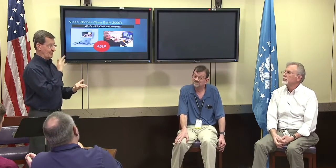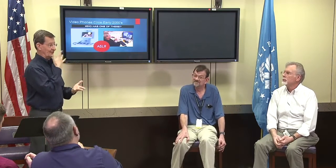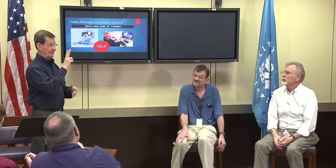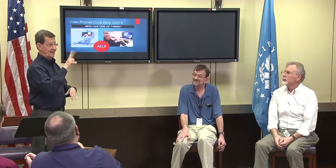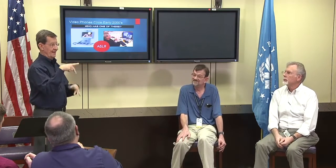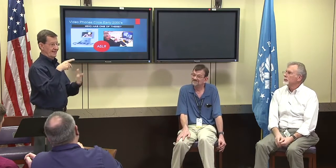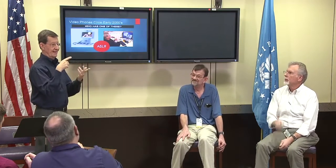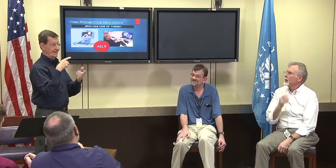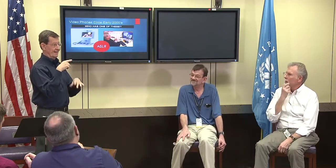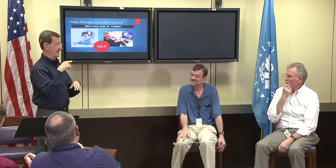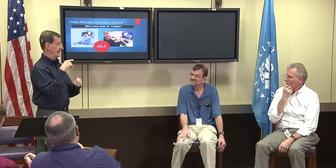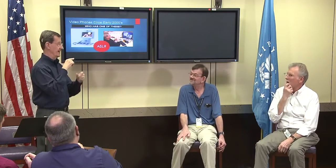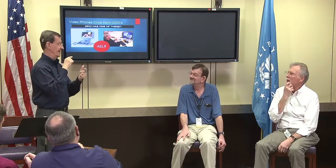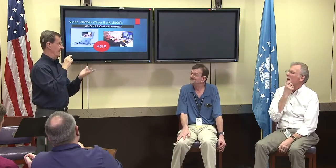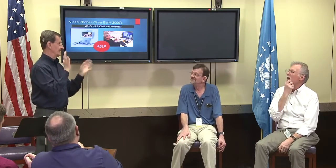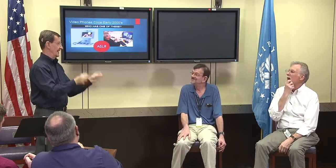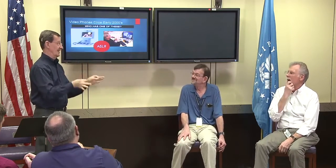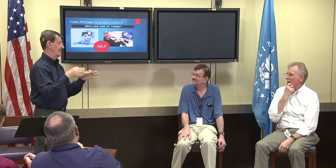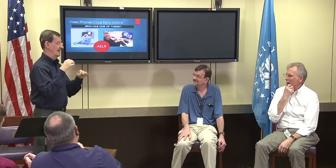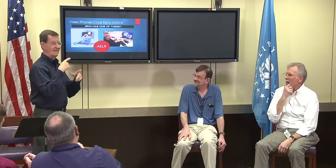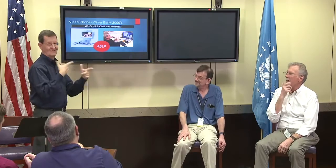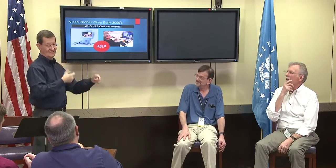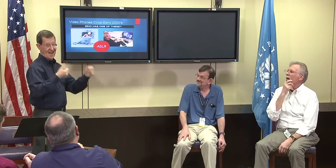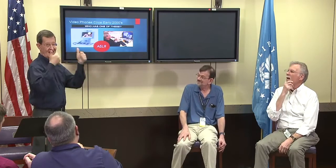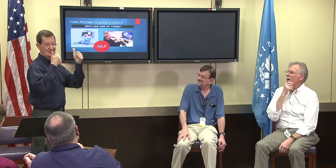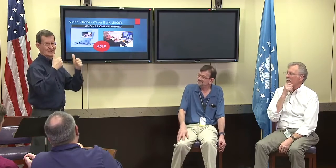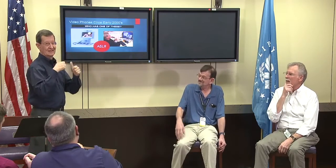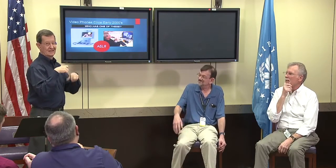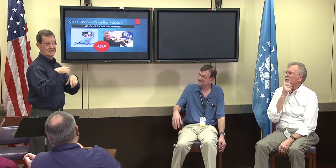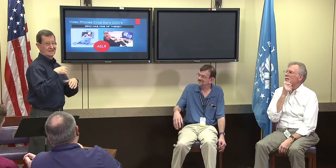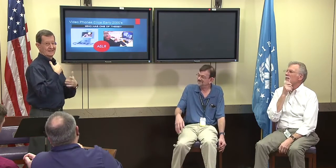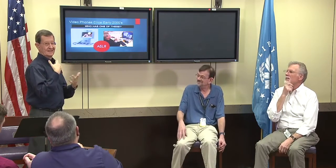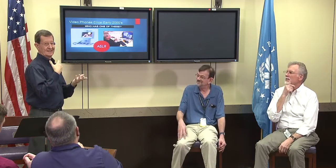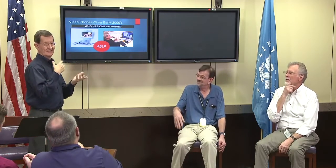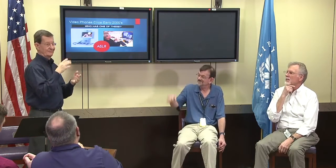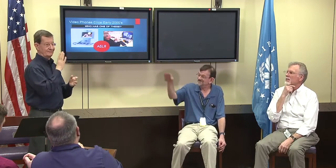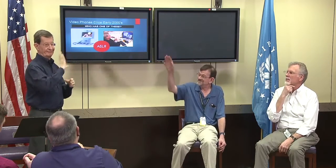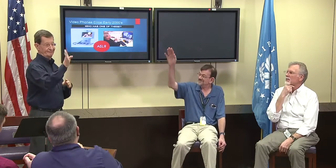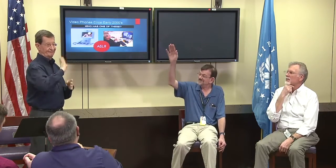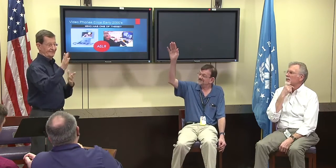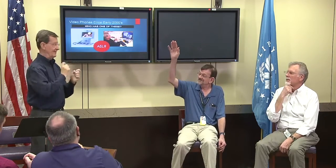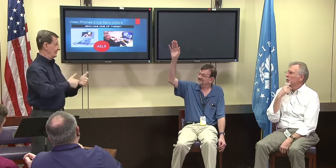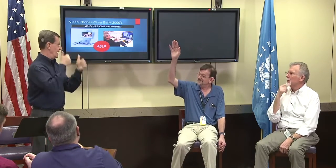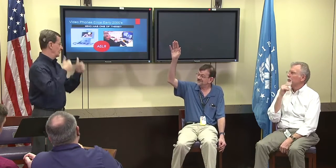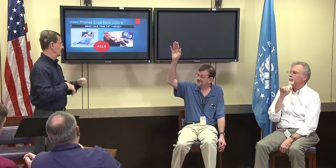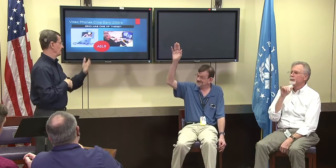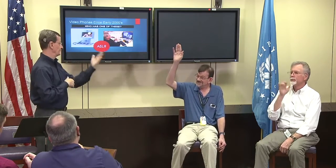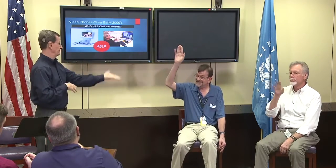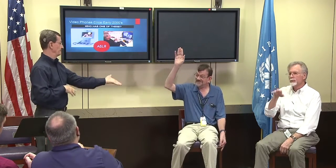it's really great to have the videophones at our desk. The communication is much more facile,